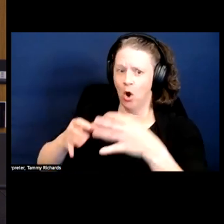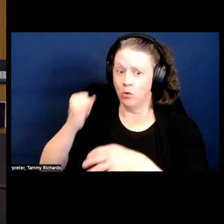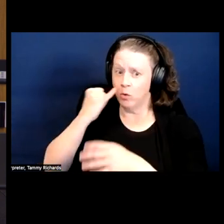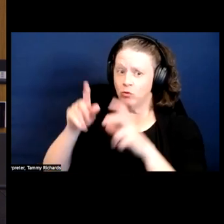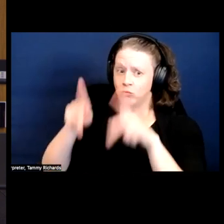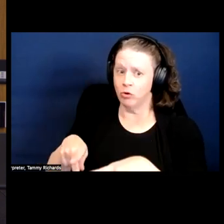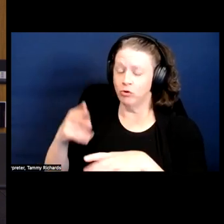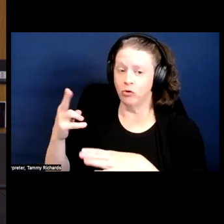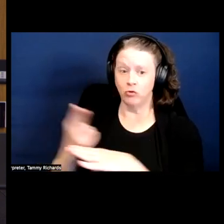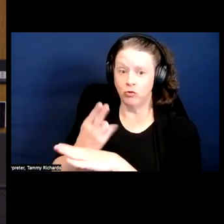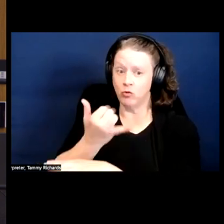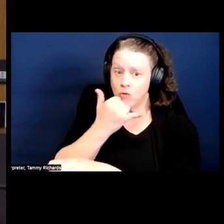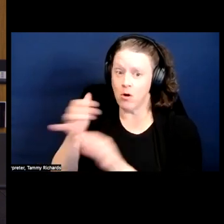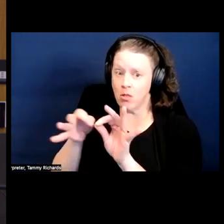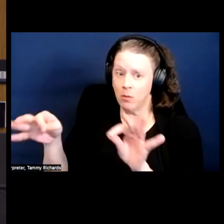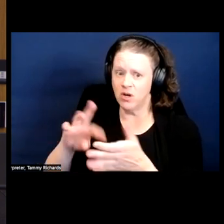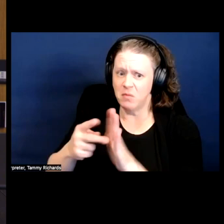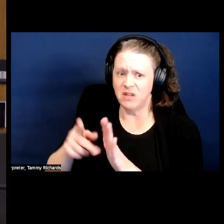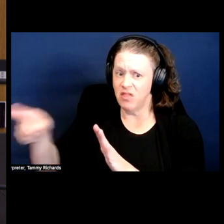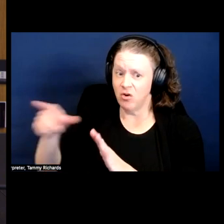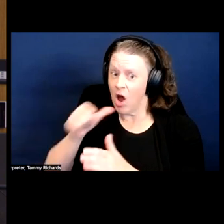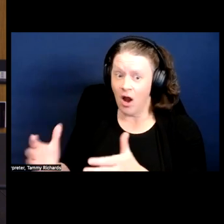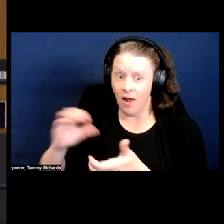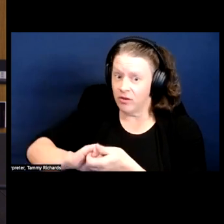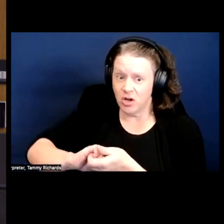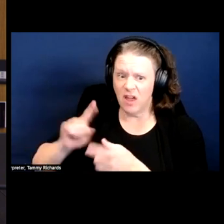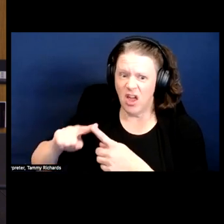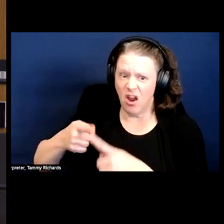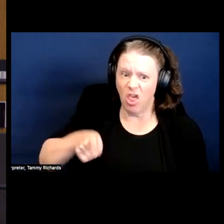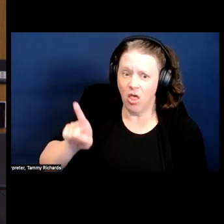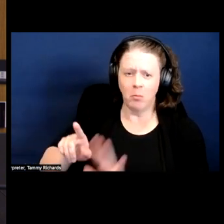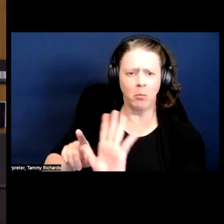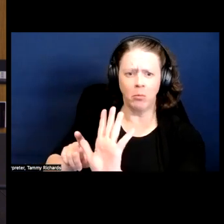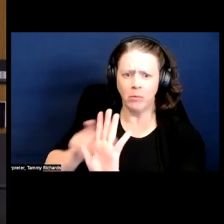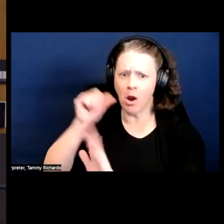And I wonder how you reach the conclusion when what you've got is the news article,